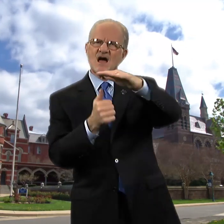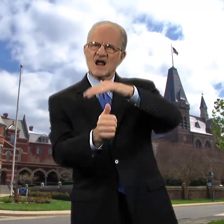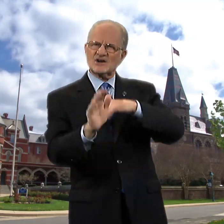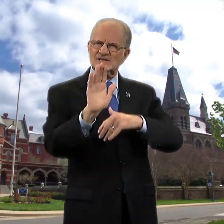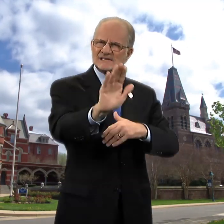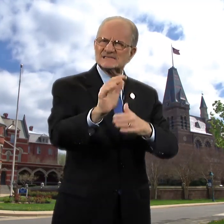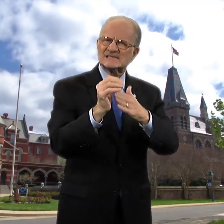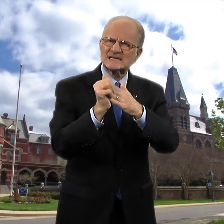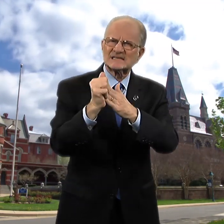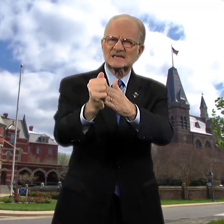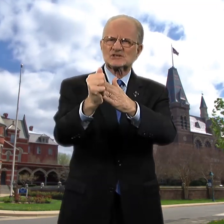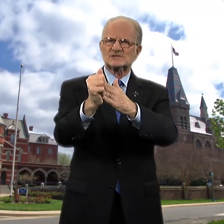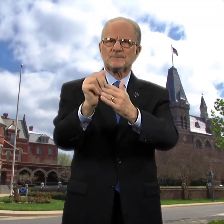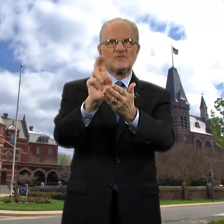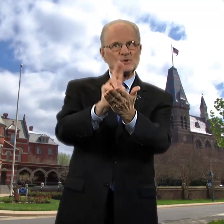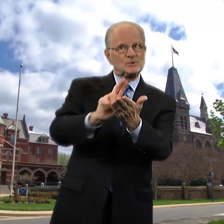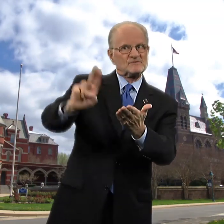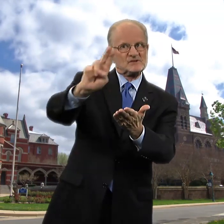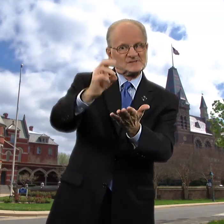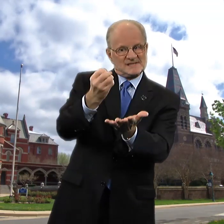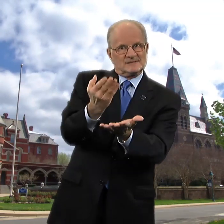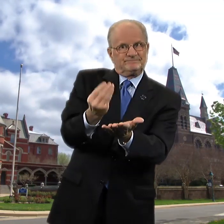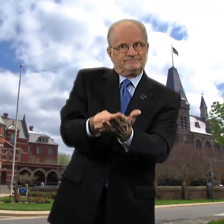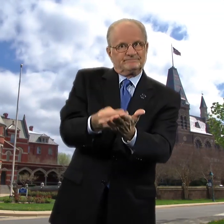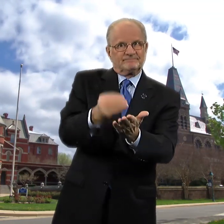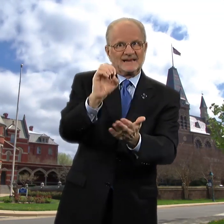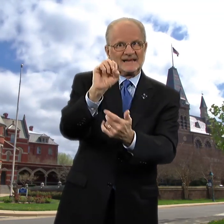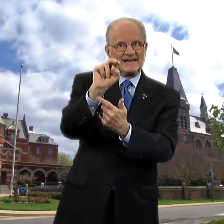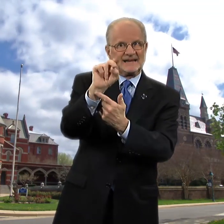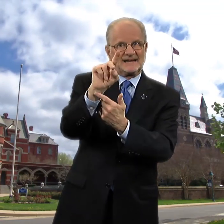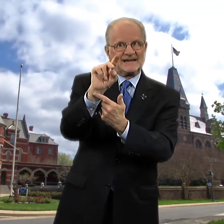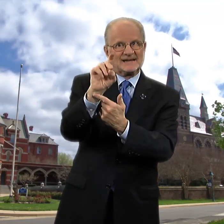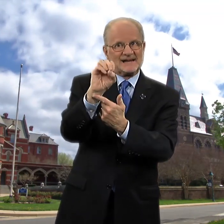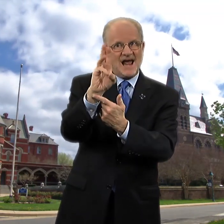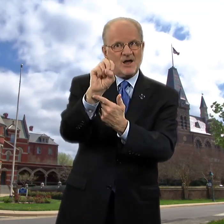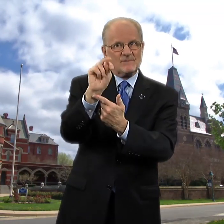Under his leadership, the university's endowment